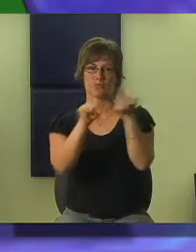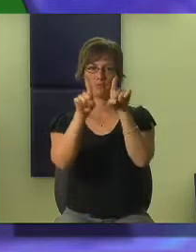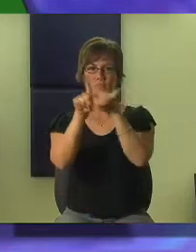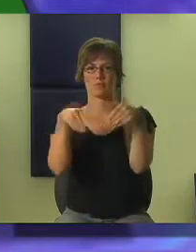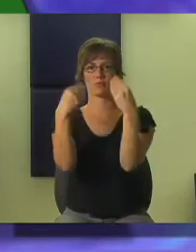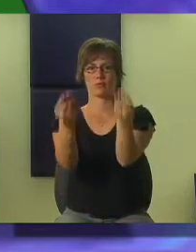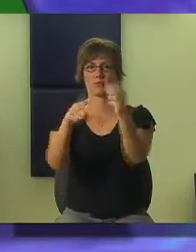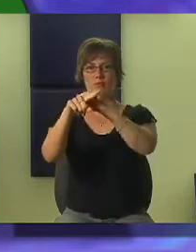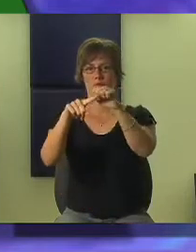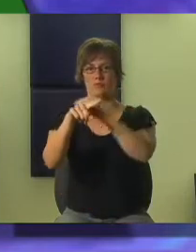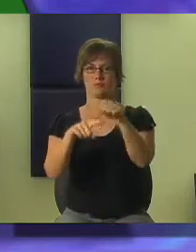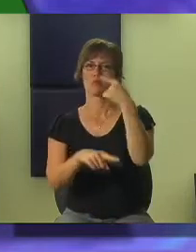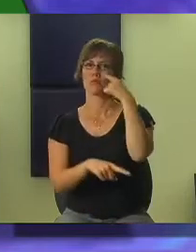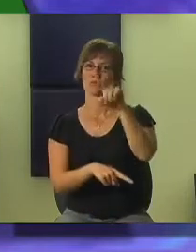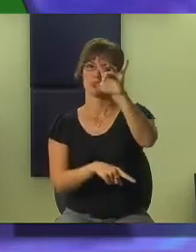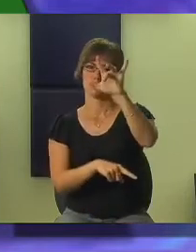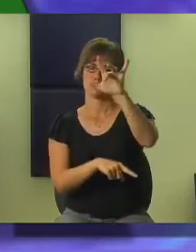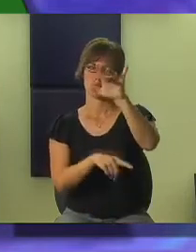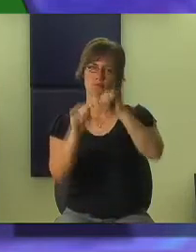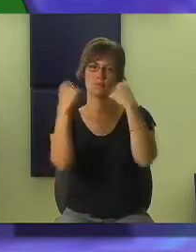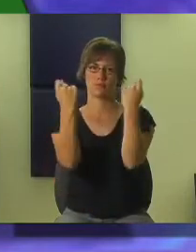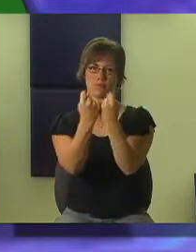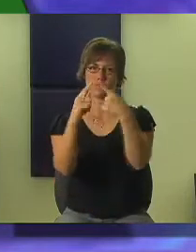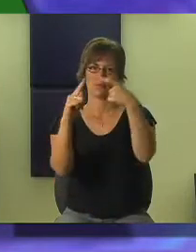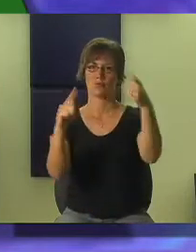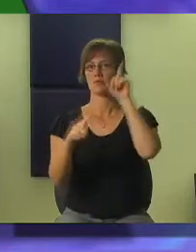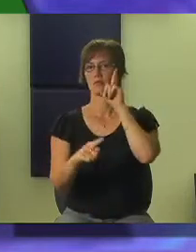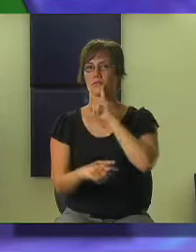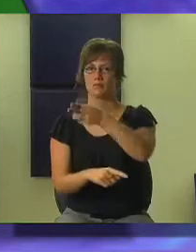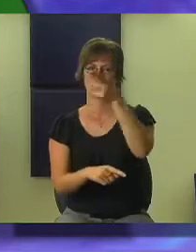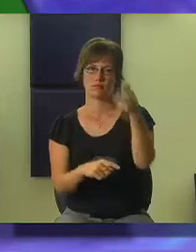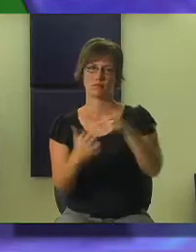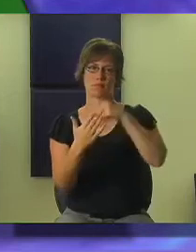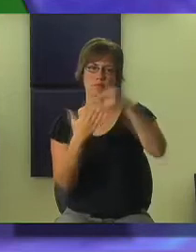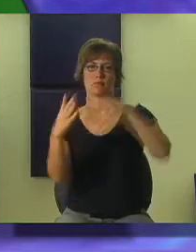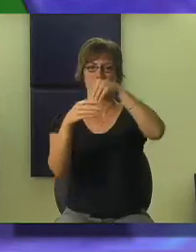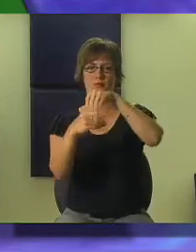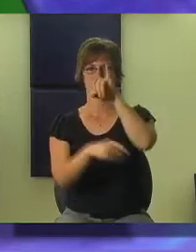In addition, ISRC also provides quarterly training of 25 behavior support teams from